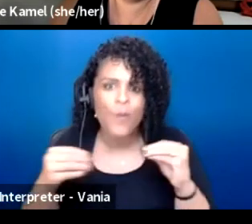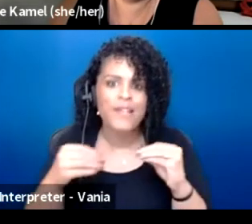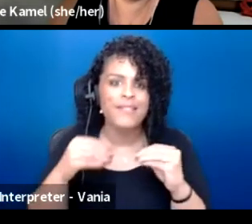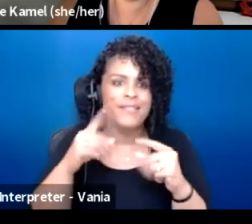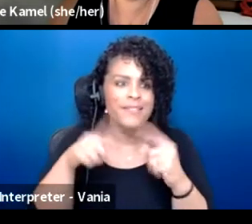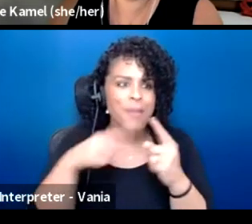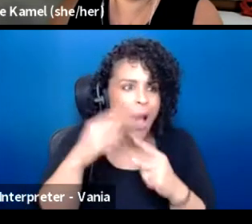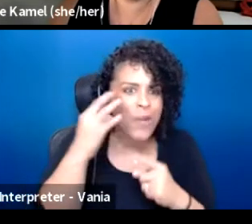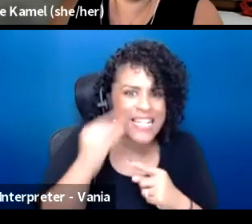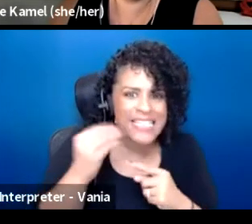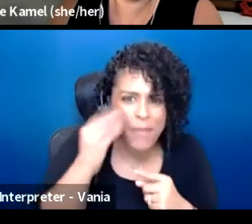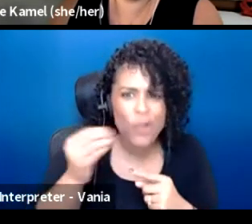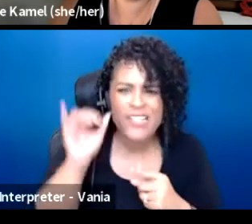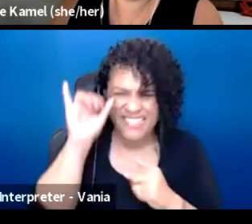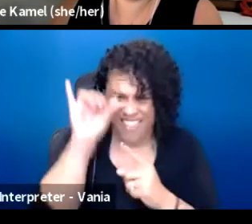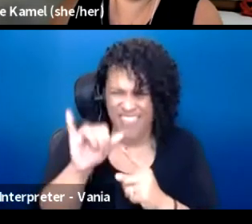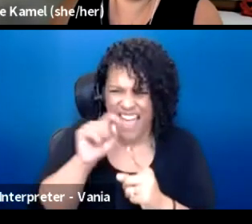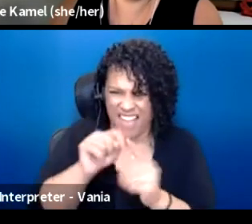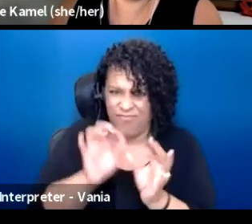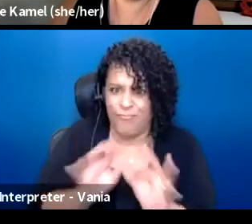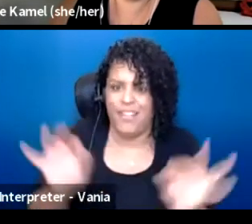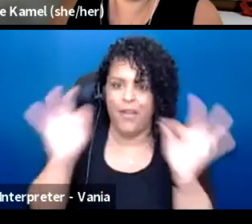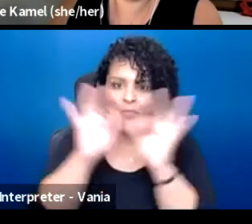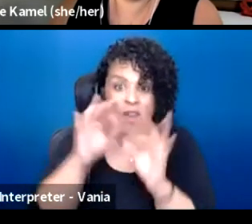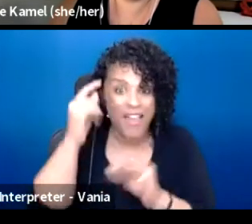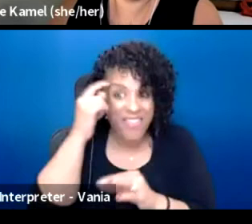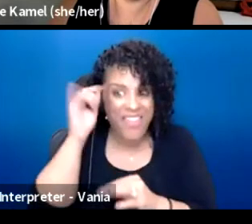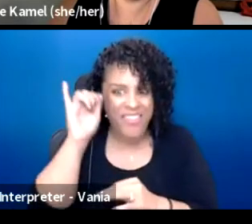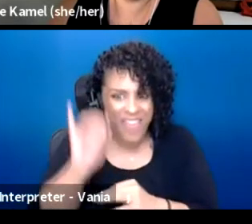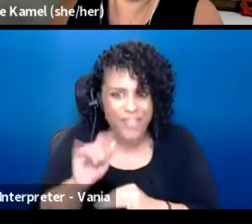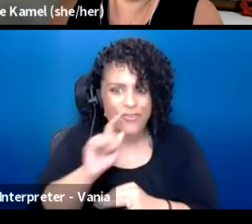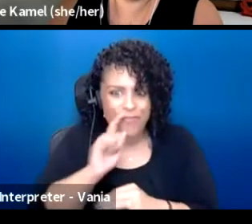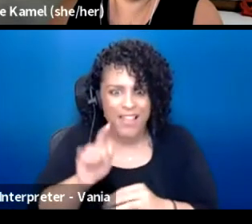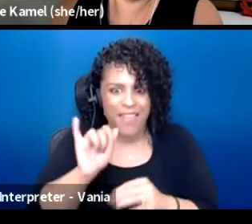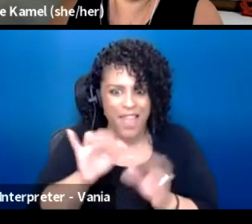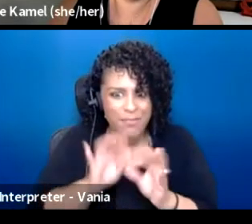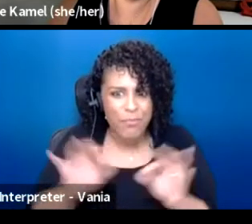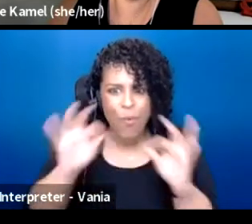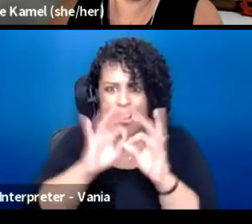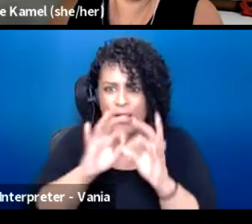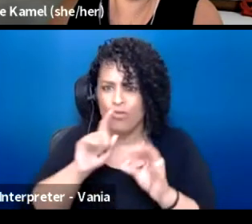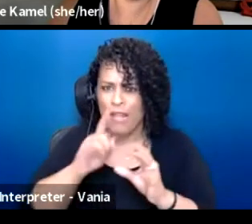And I think that's what's so important. And I think that's why there's such an important like intersectionality there.